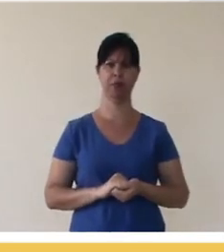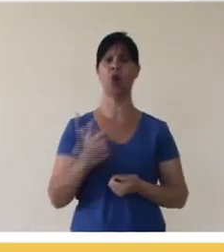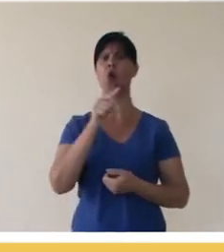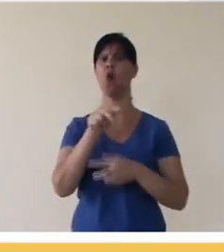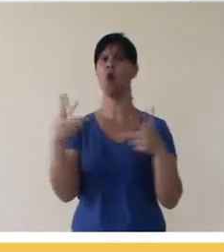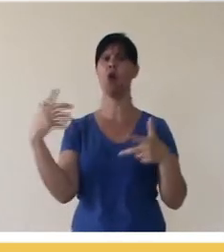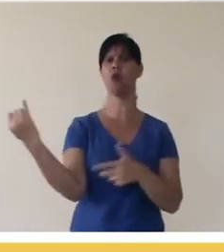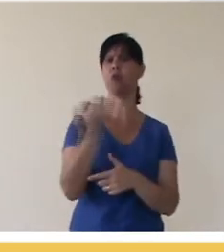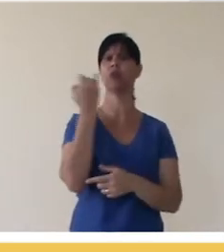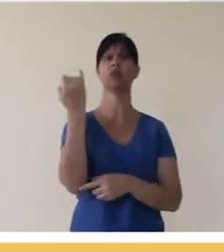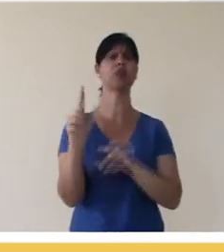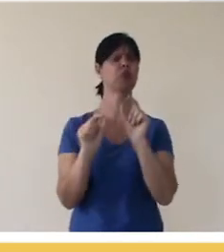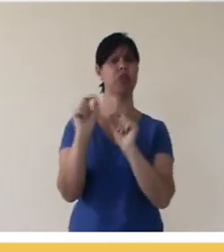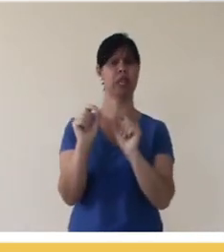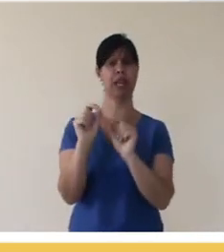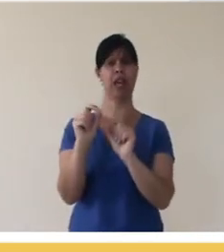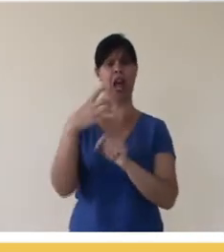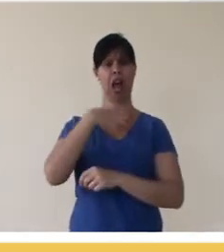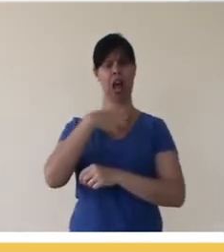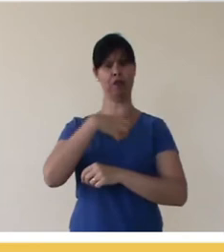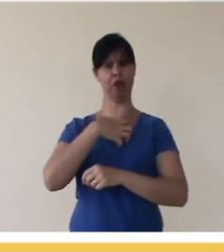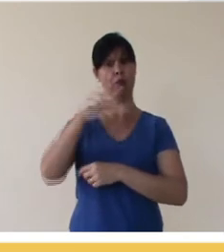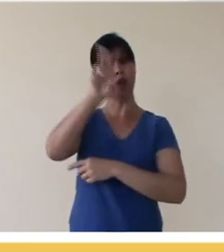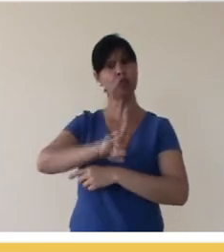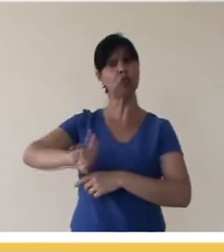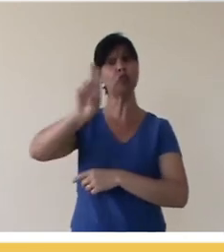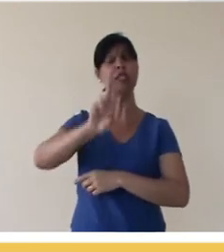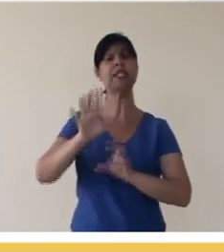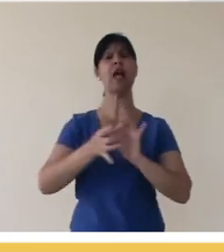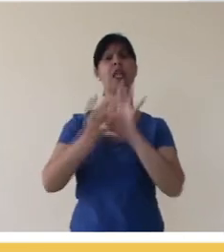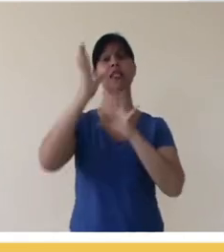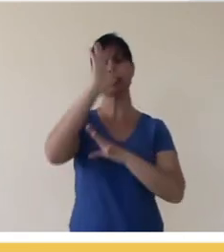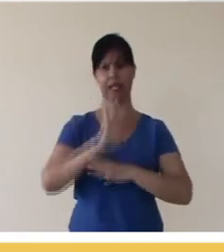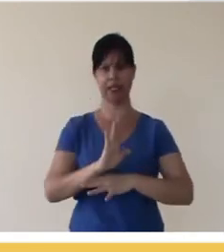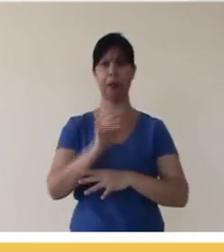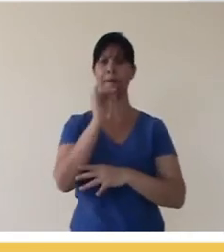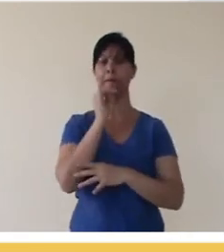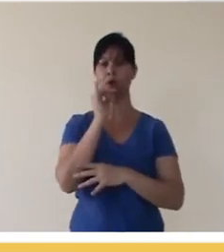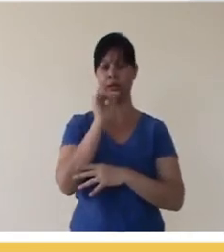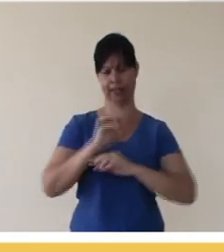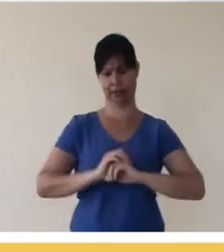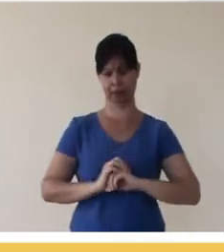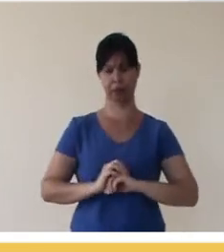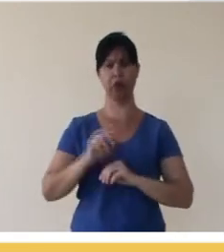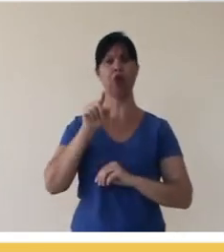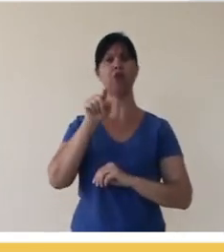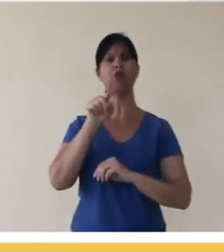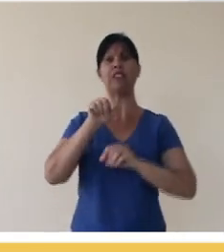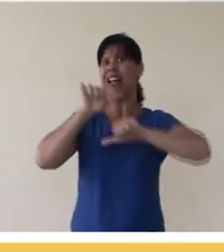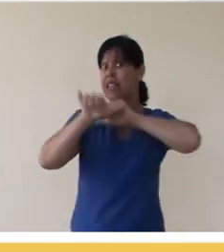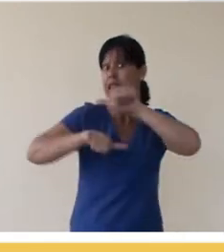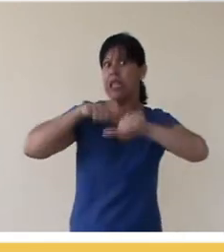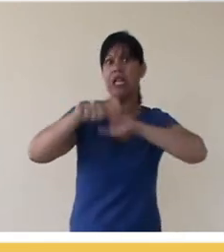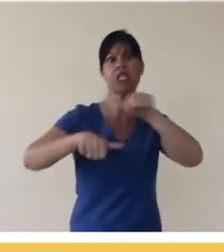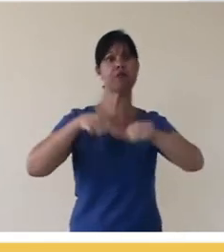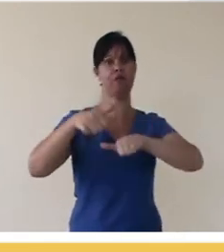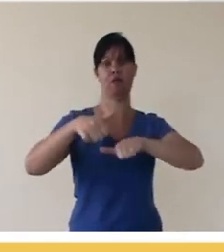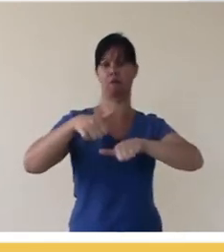Another issue that is very important, when using and applying licenses, is to consider: if you're going to do a remix, that is, a really transformative work,